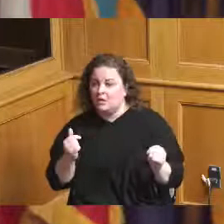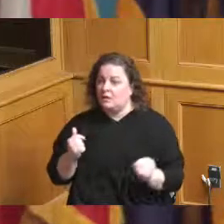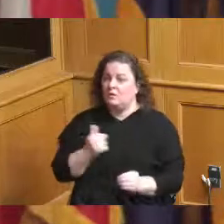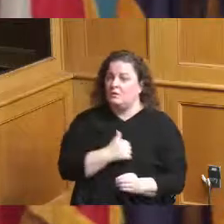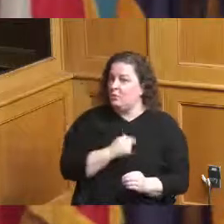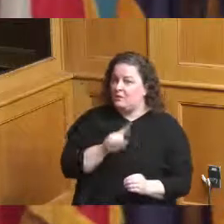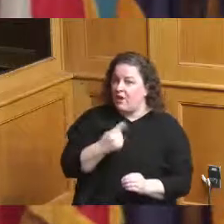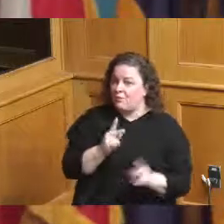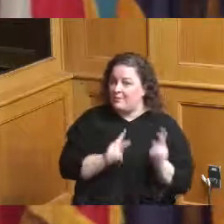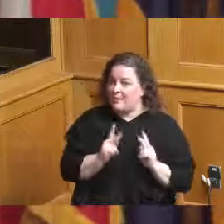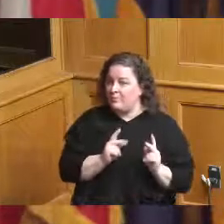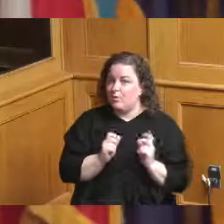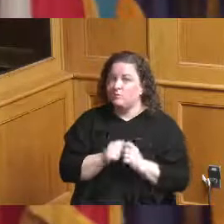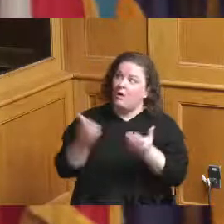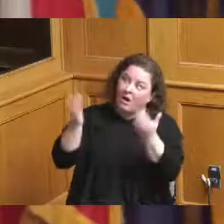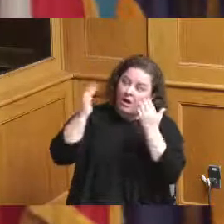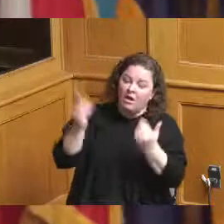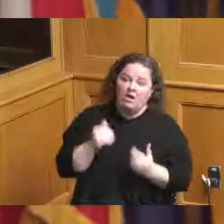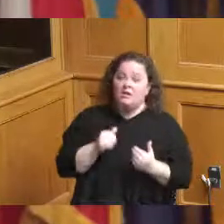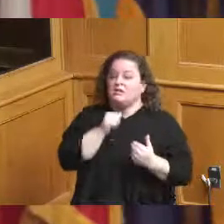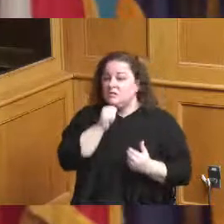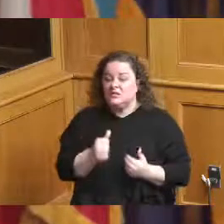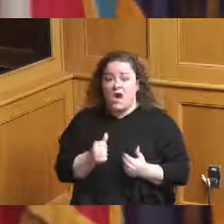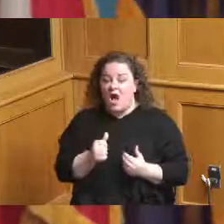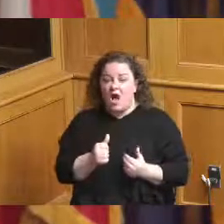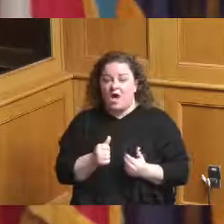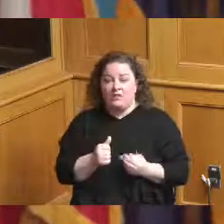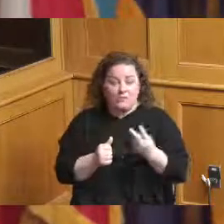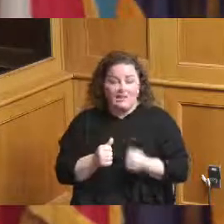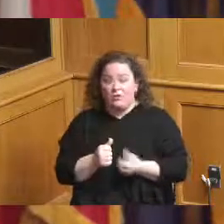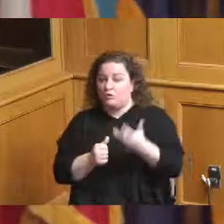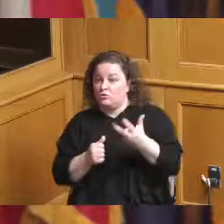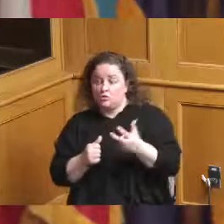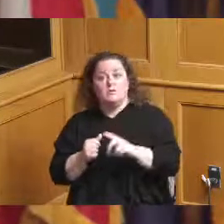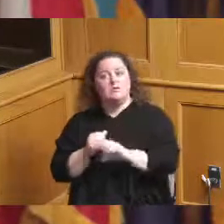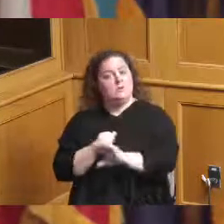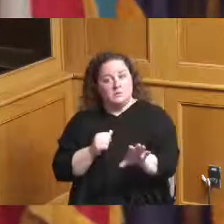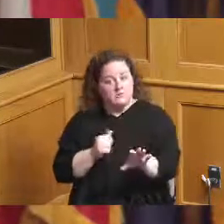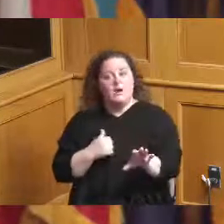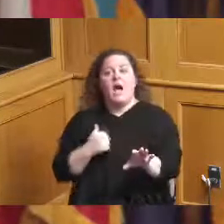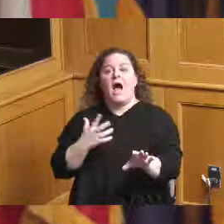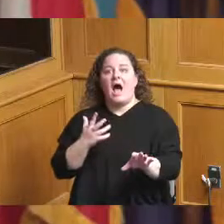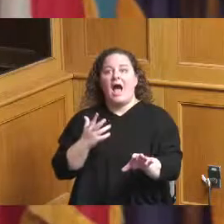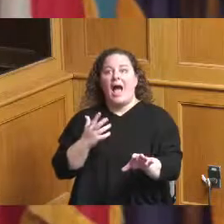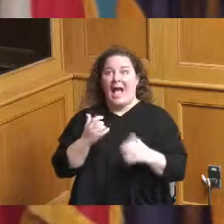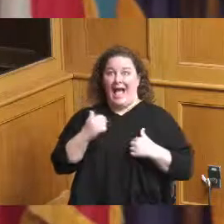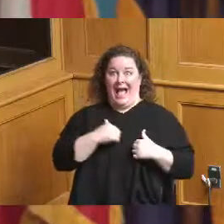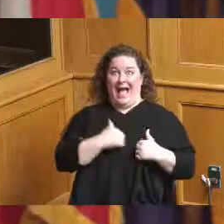not three votes not two votes and I'm going to be held accountable if it's not done correctly